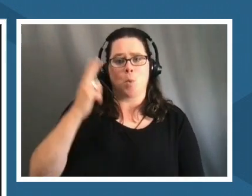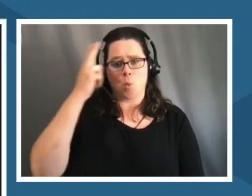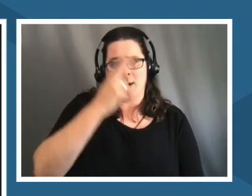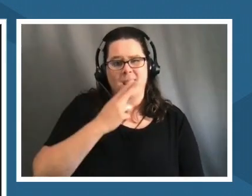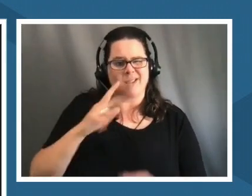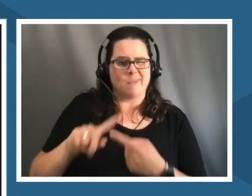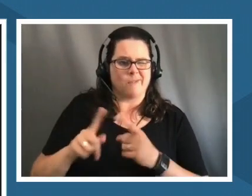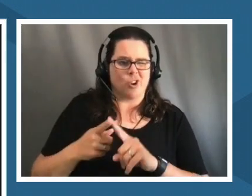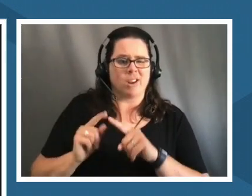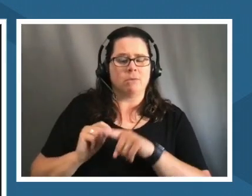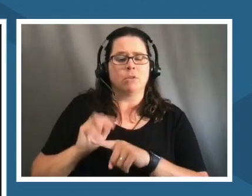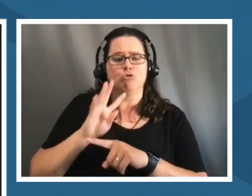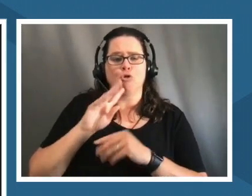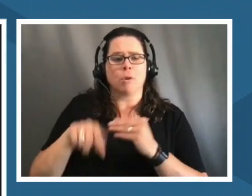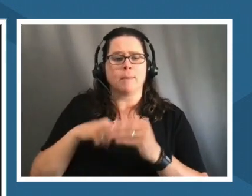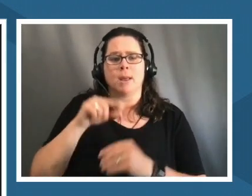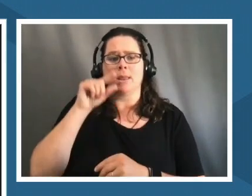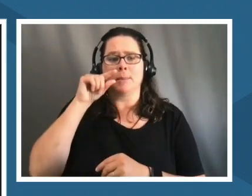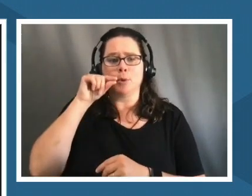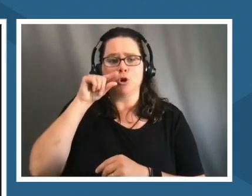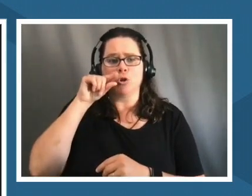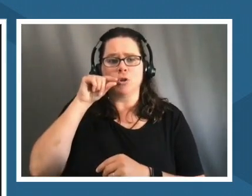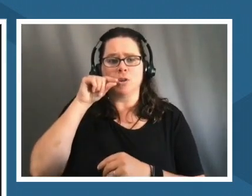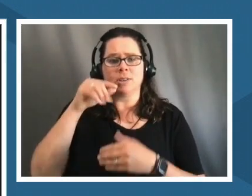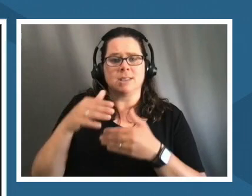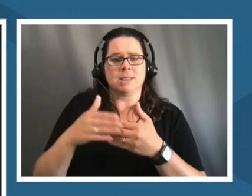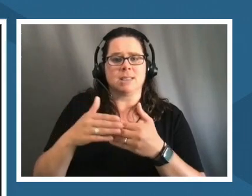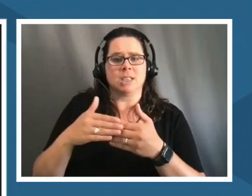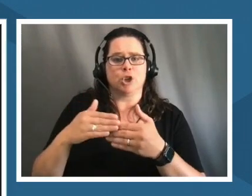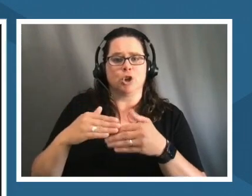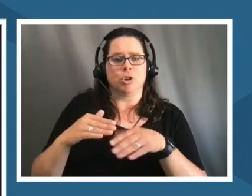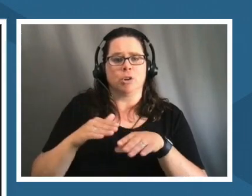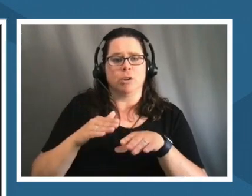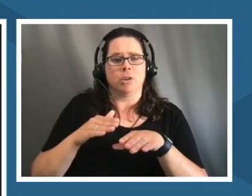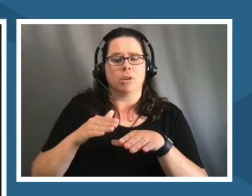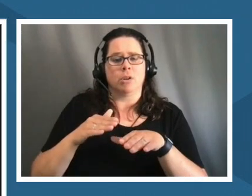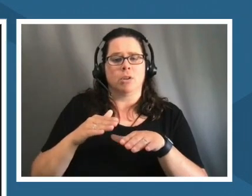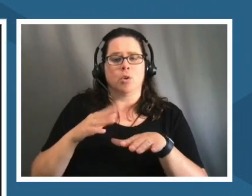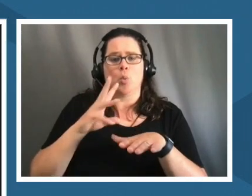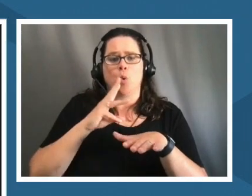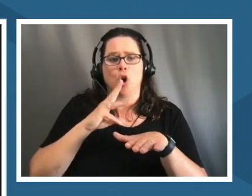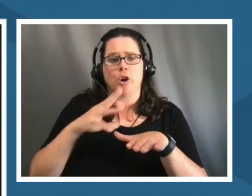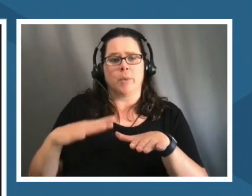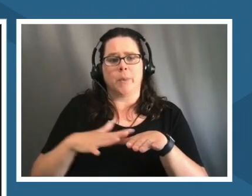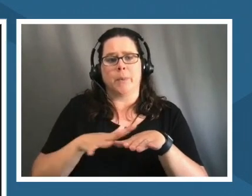the birds along the shores of